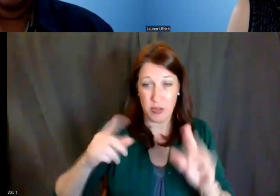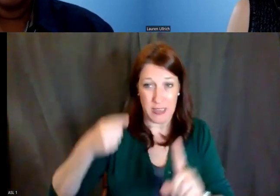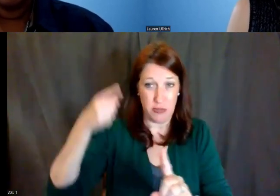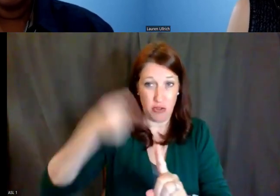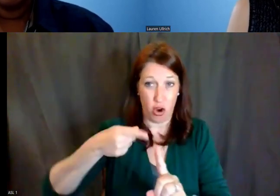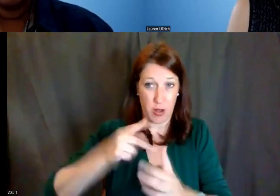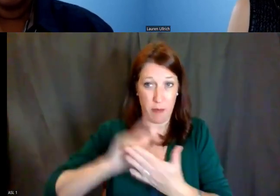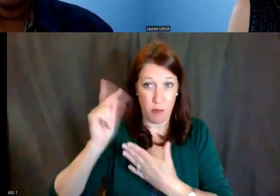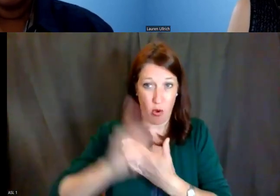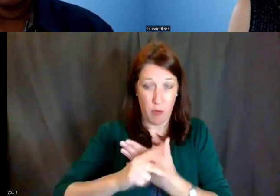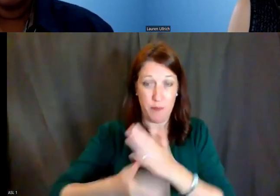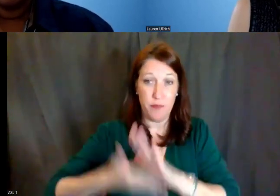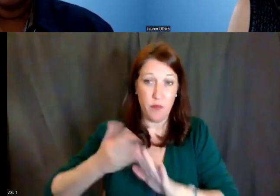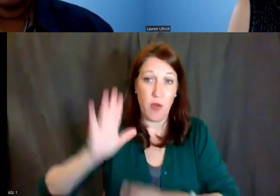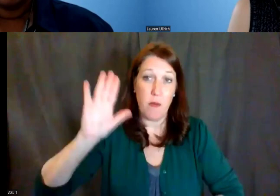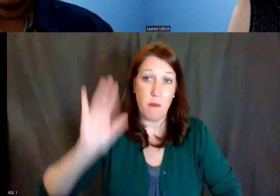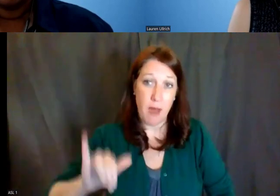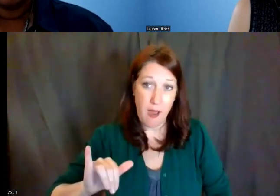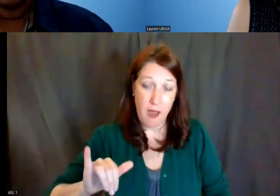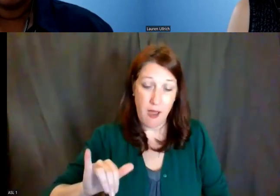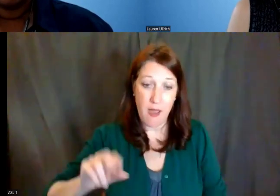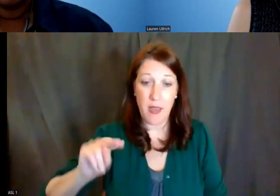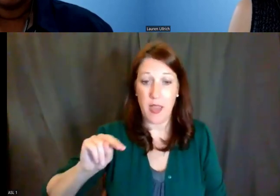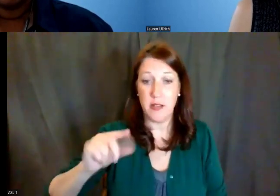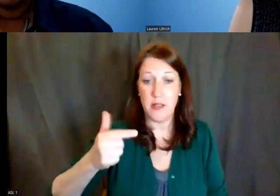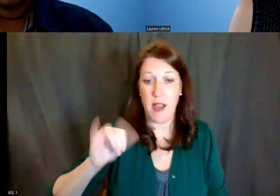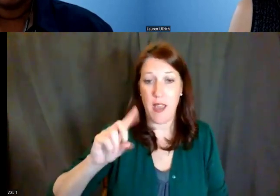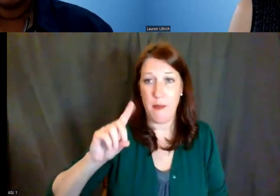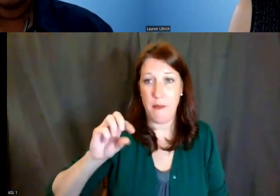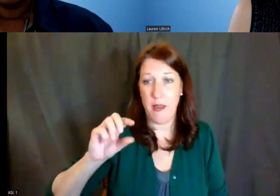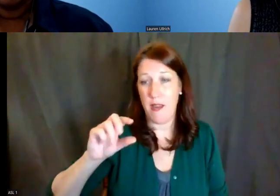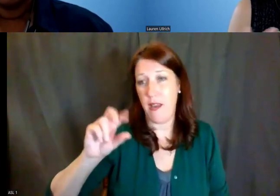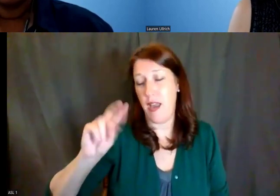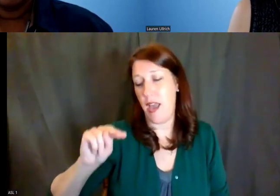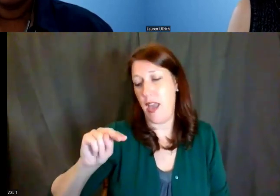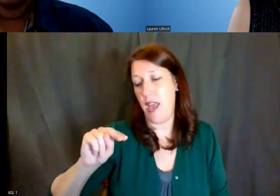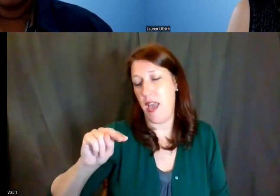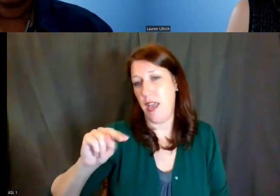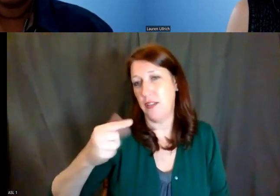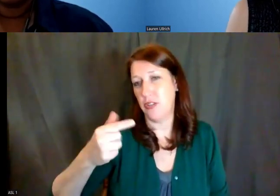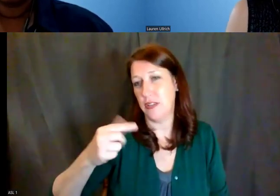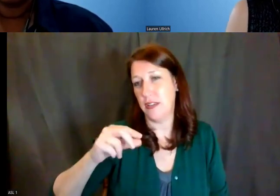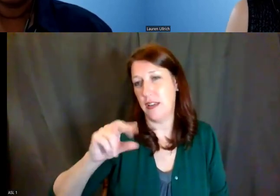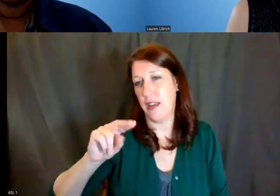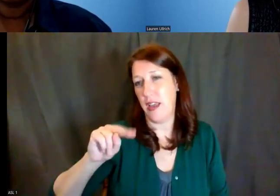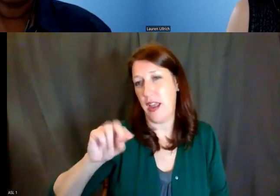that's run by NIGMS, organized by NIGMS, but a lot of different ICs participate --